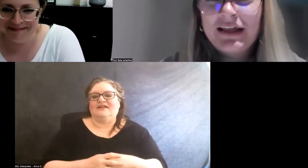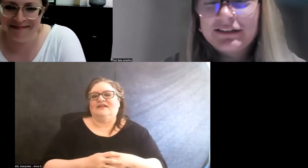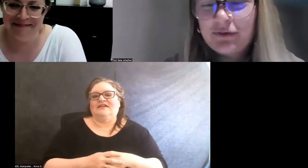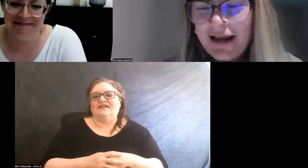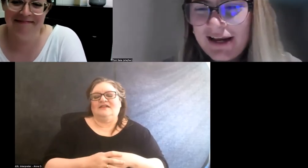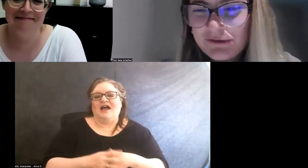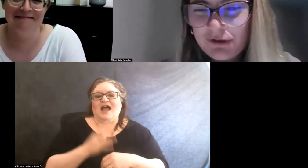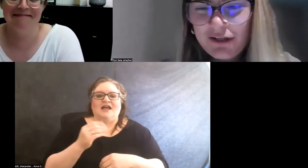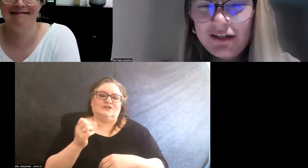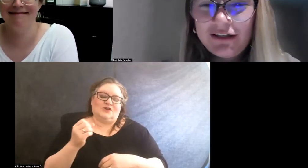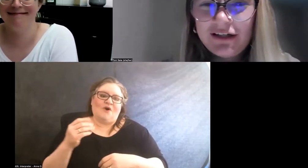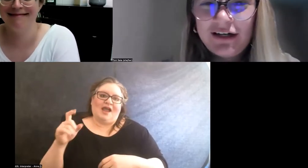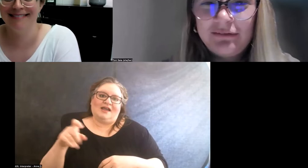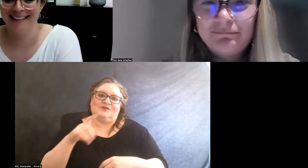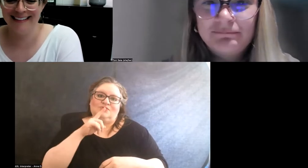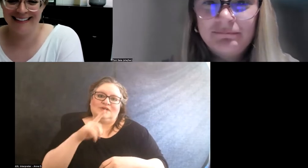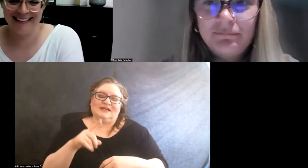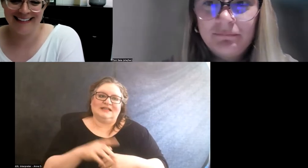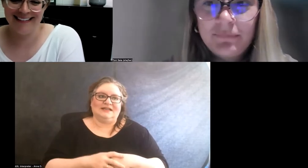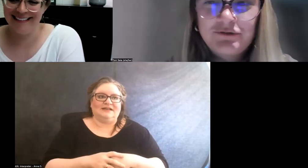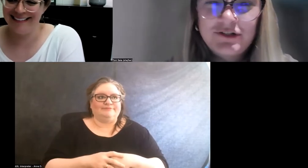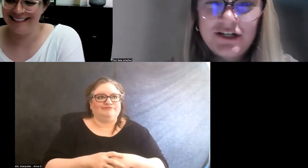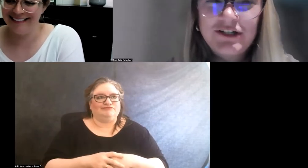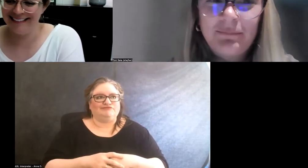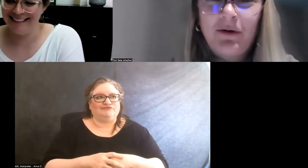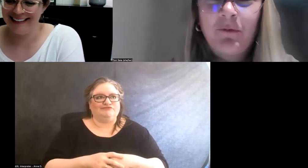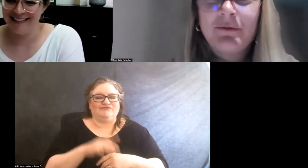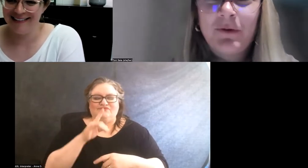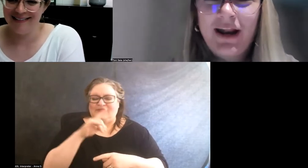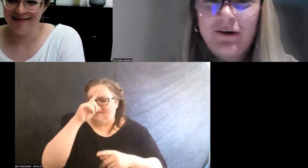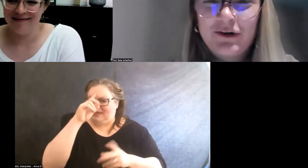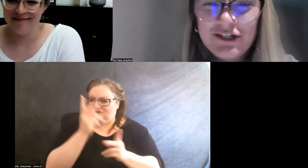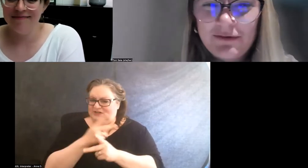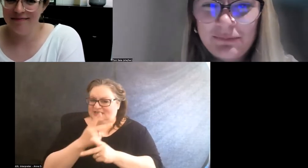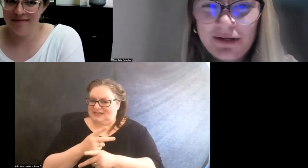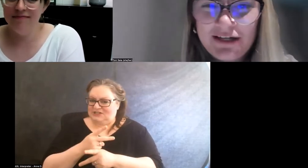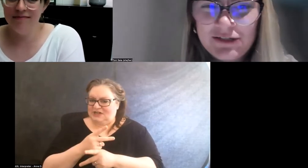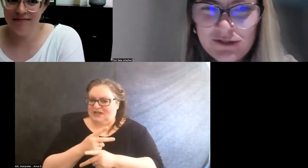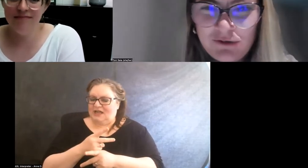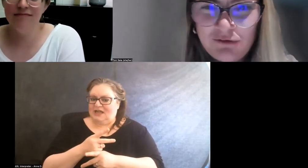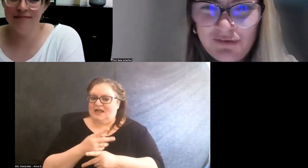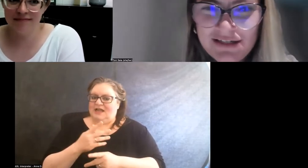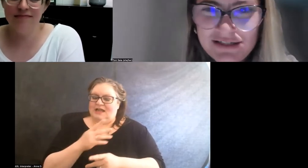And so I had to really be strategic about what energy I was putting into certain events